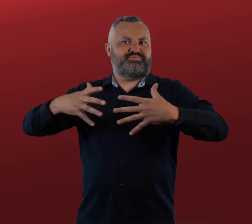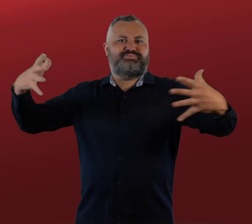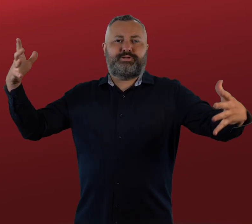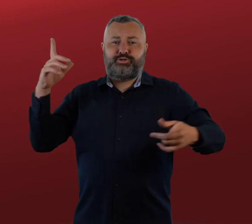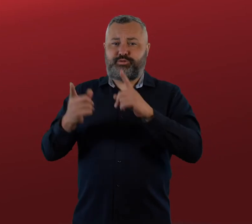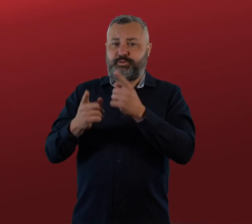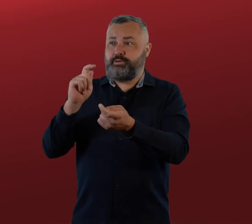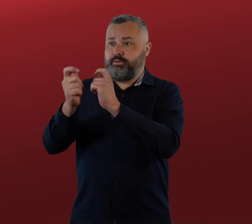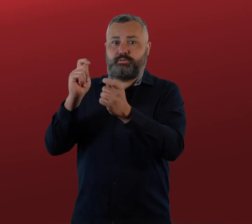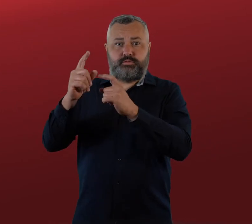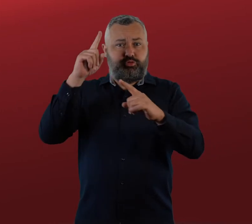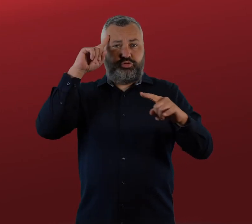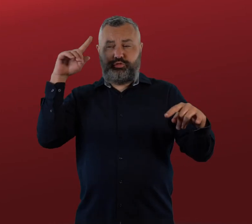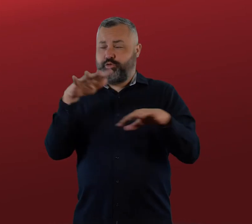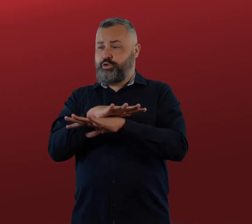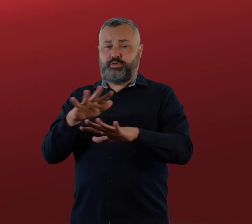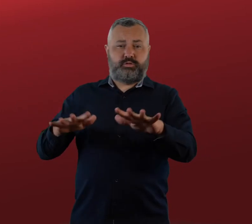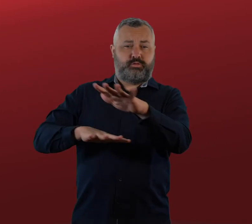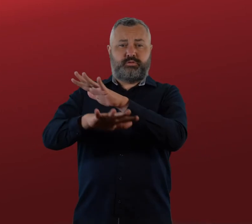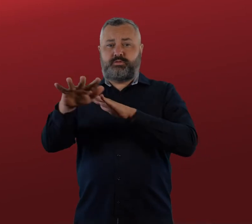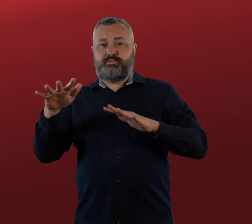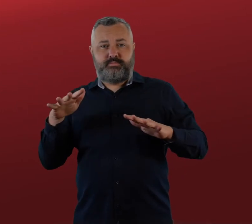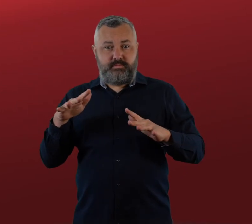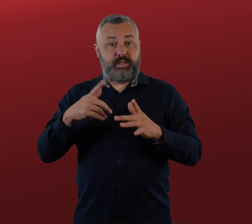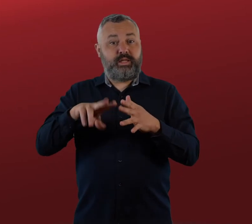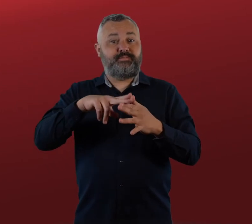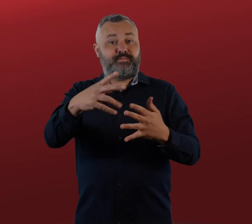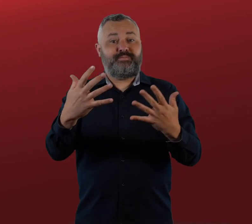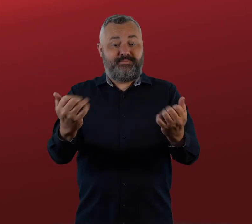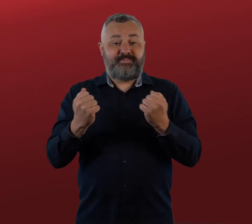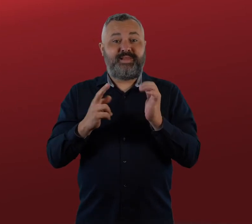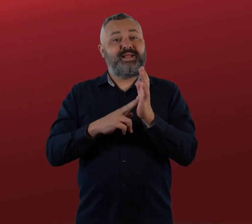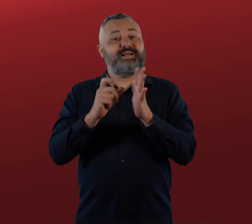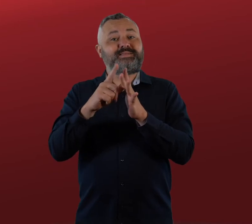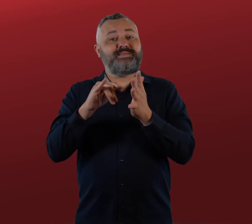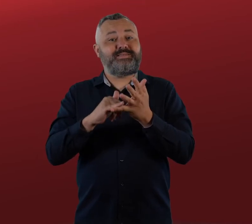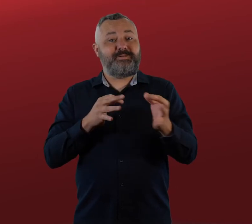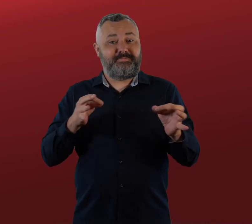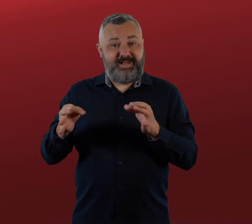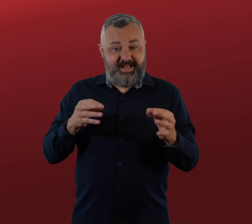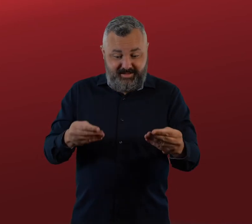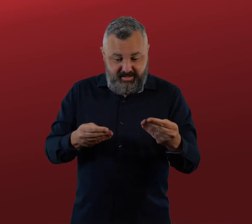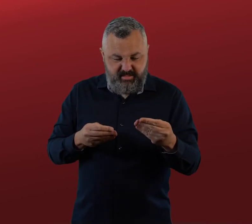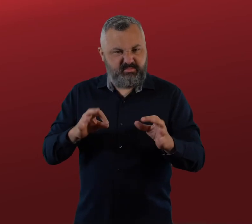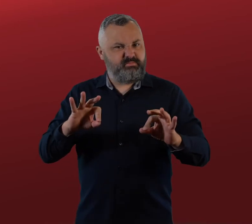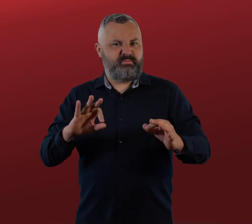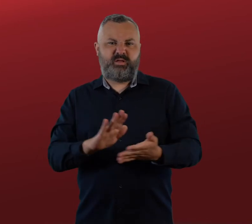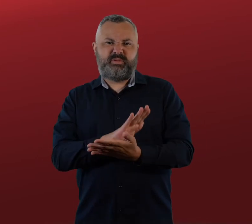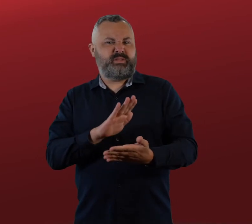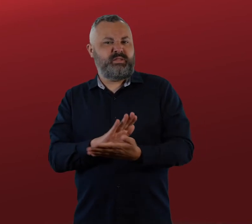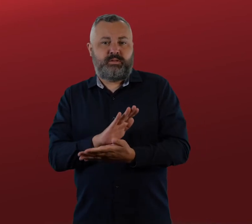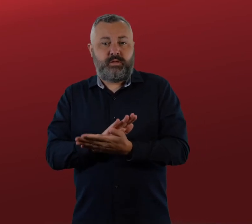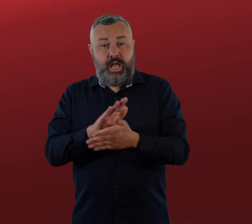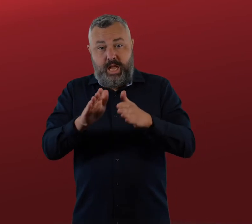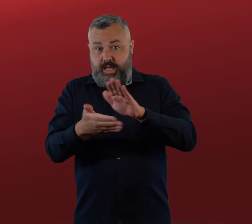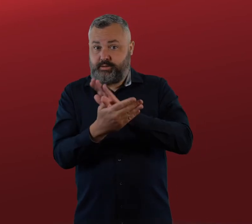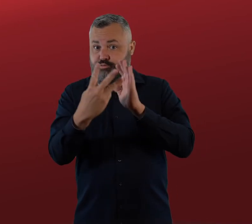and changes to the system can make navigation difficult. We developed this clear infographic to guide you on how to request a review meeting